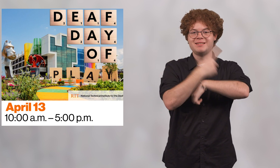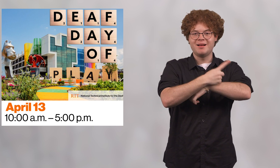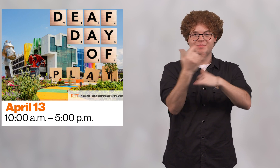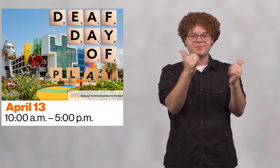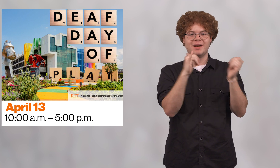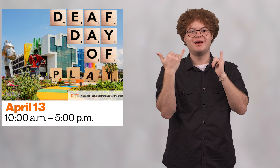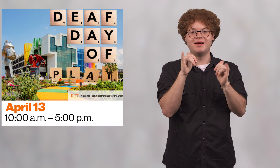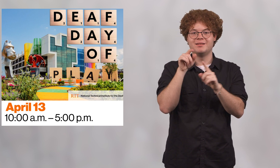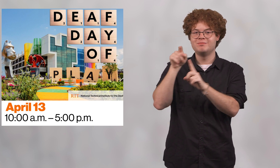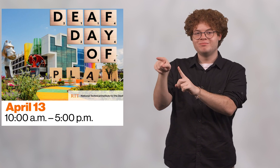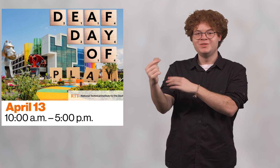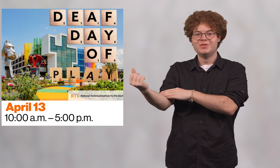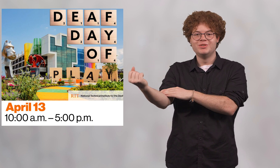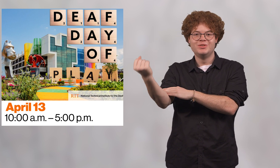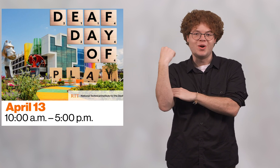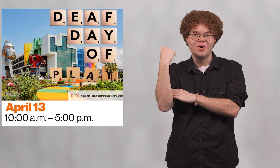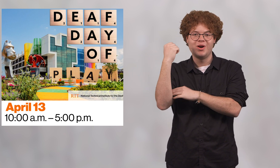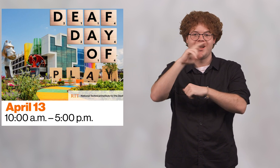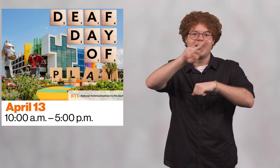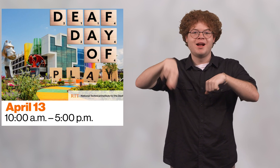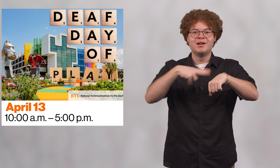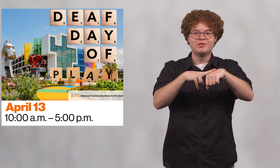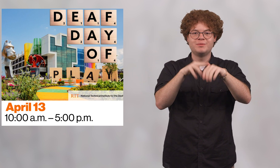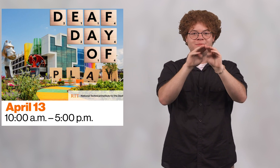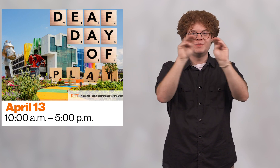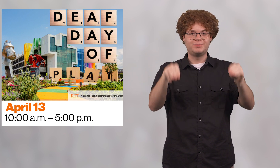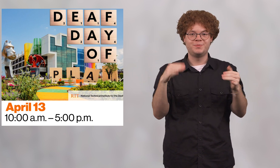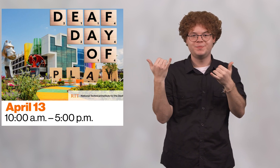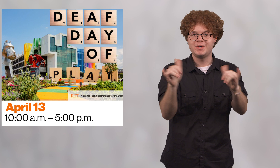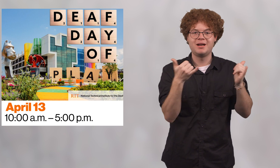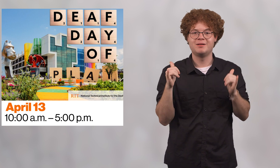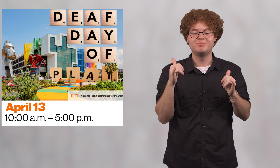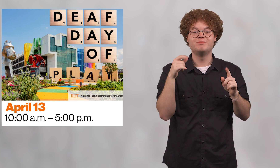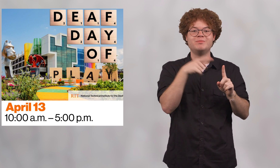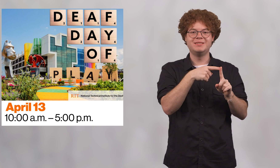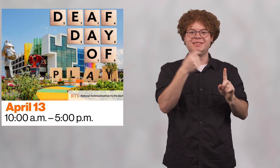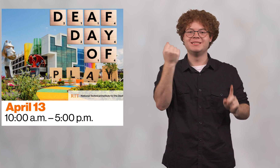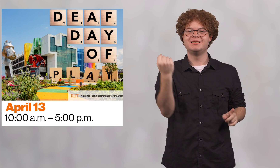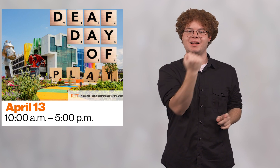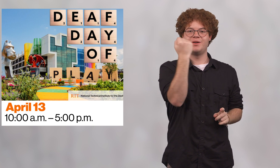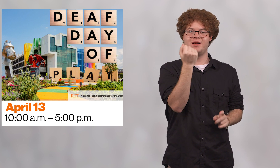the Deaf Day of Play at the Strong National Museum of Play!